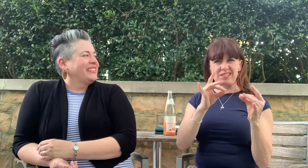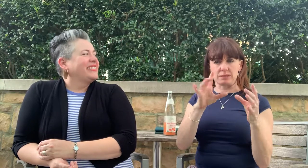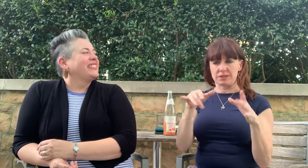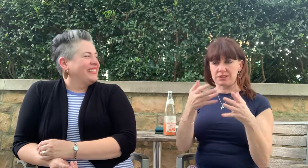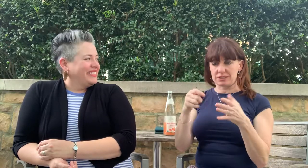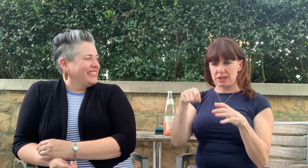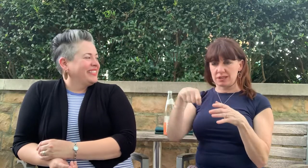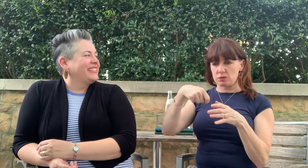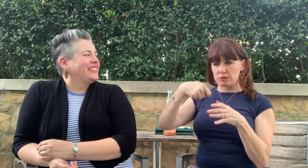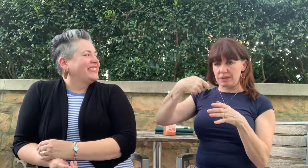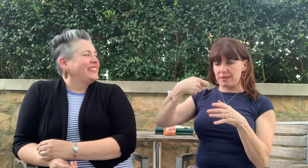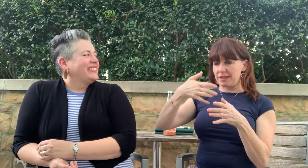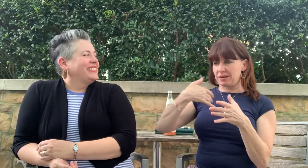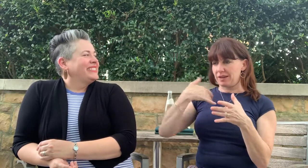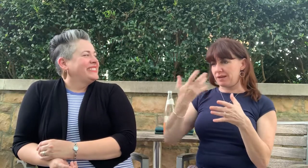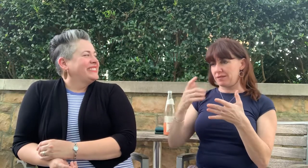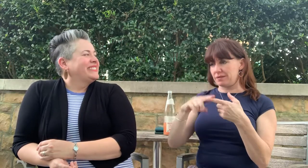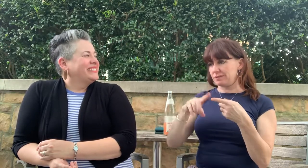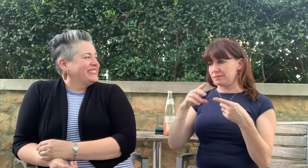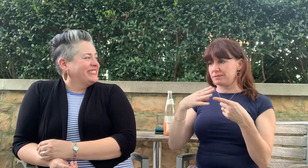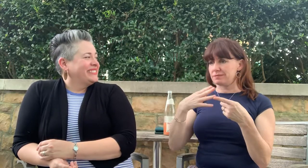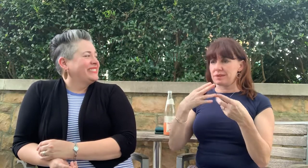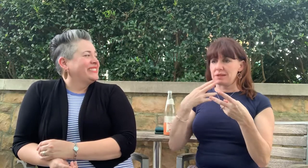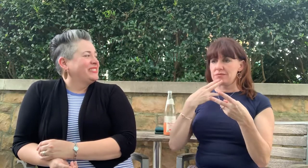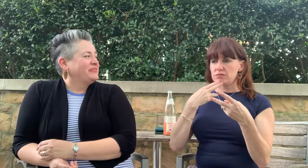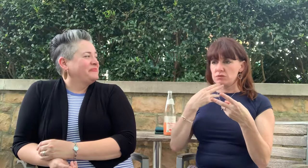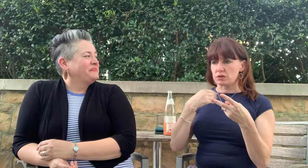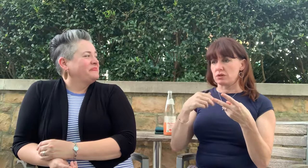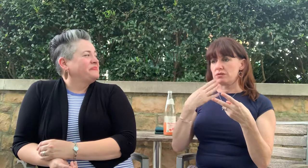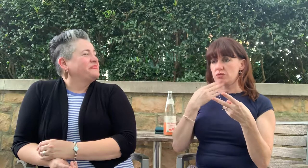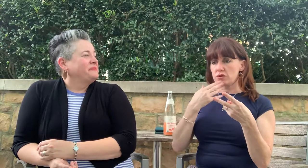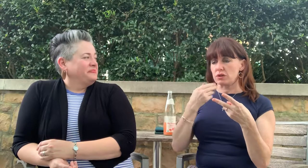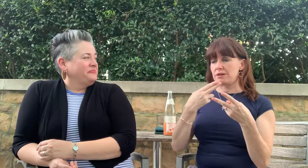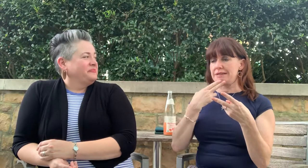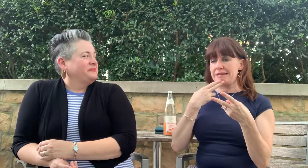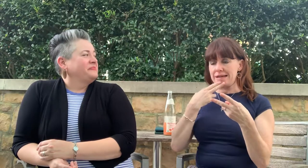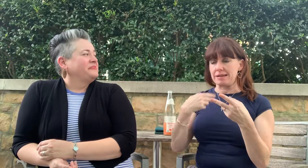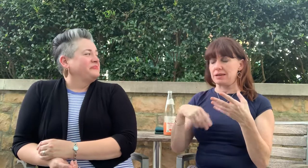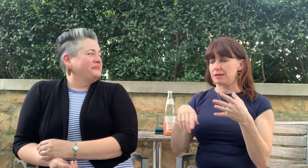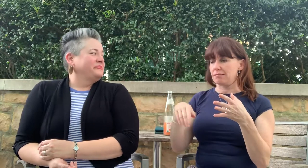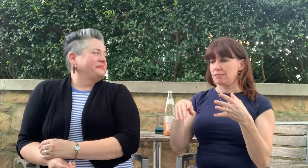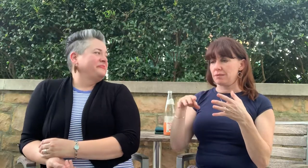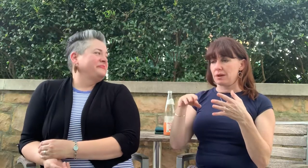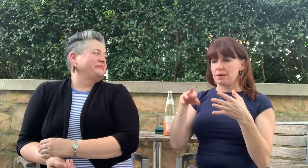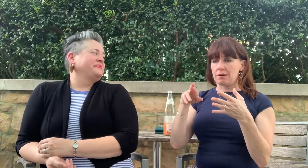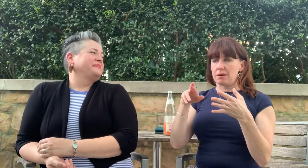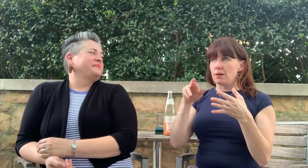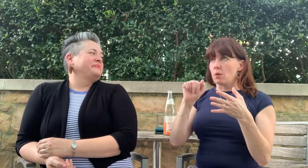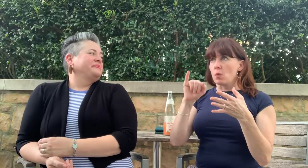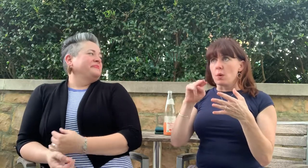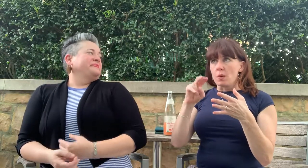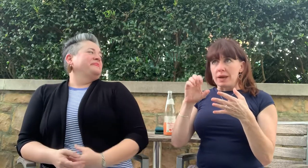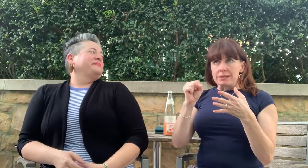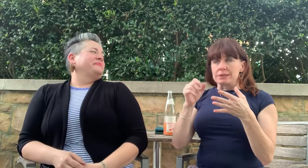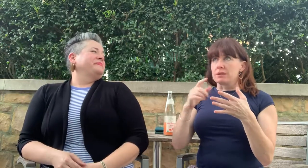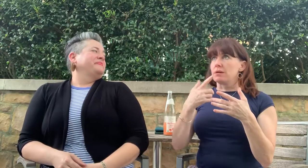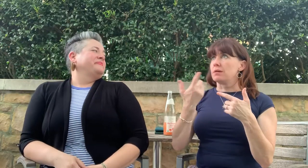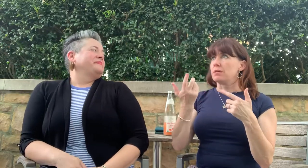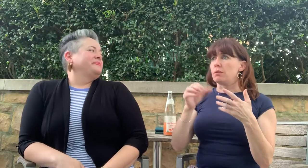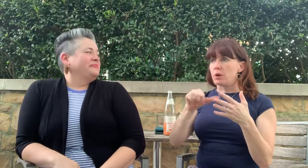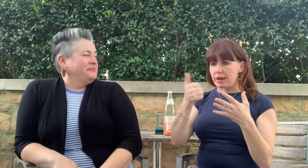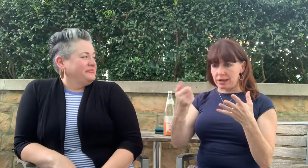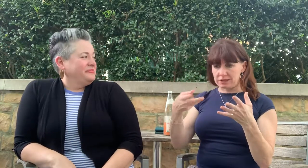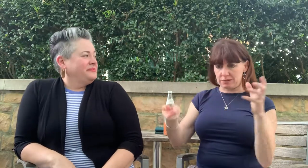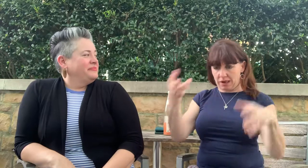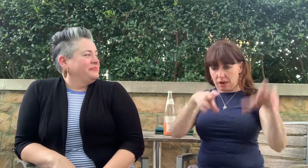You can add whatever you like: honey, fruit,